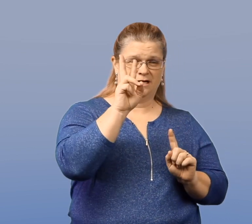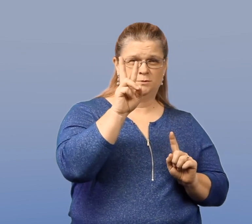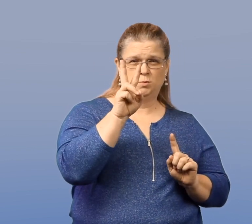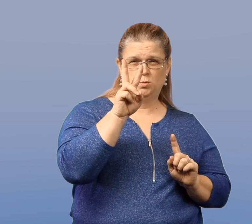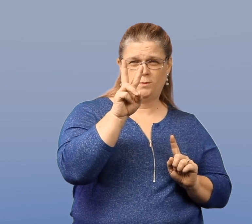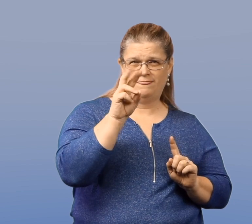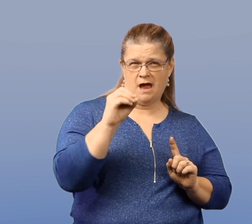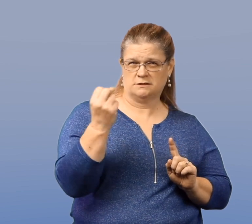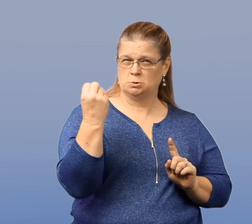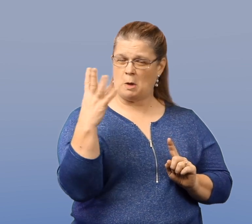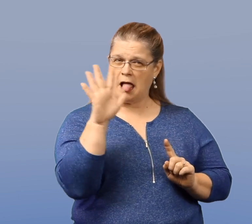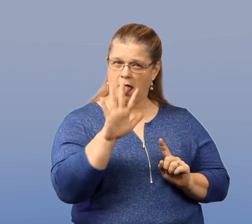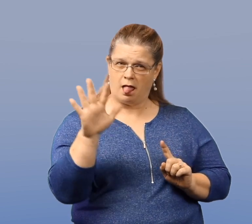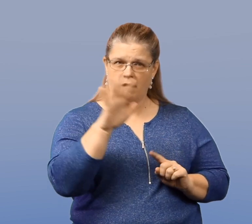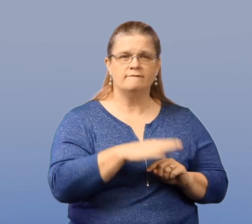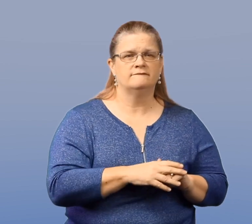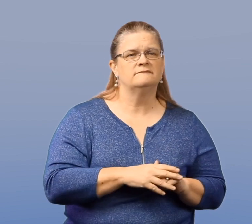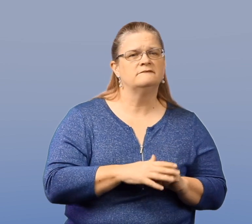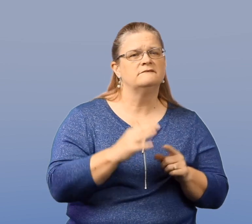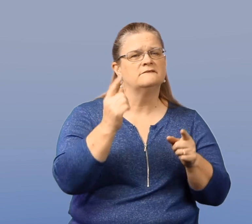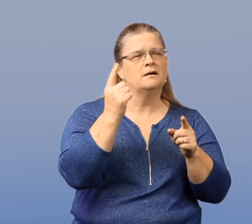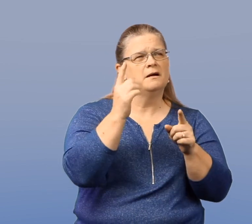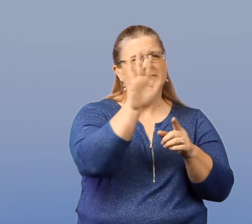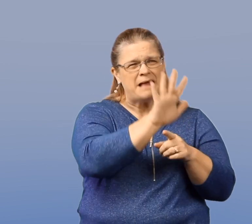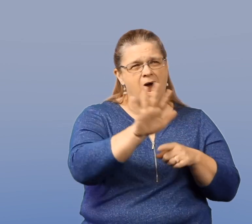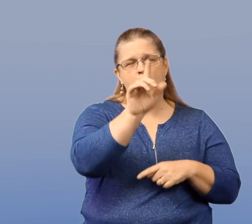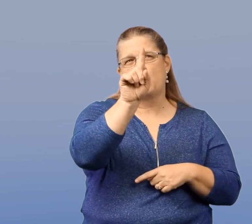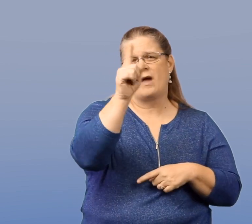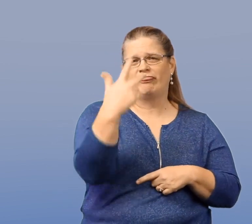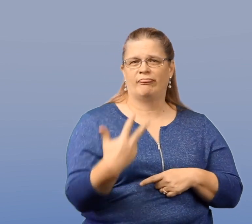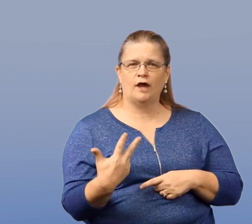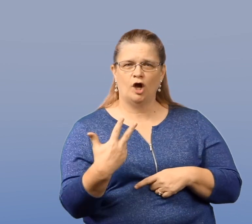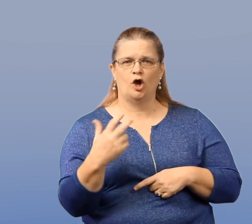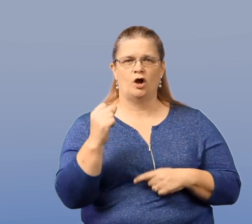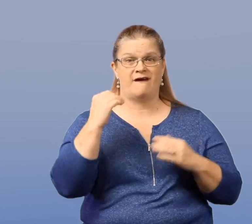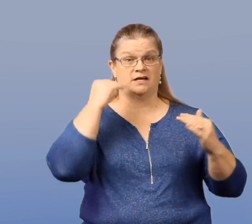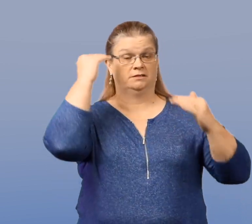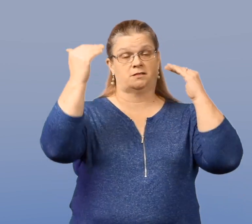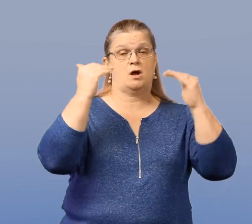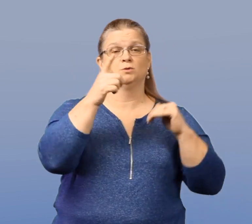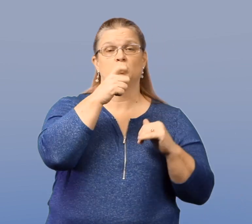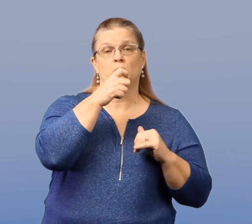There was a study conducted roughly in 2012 that showed that one-third of adults